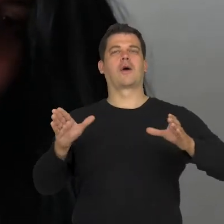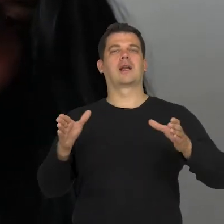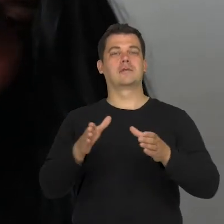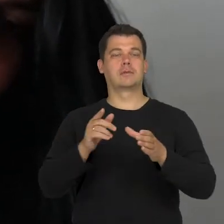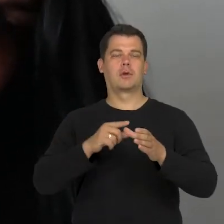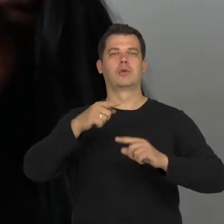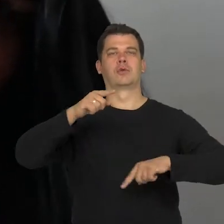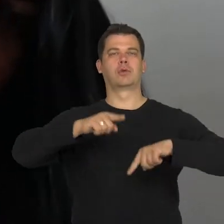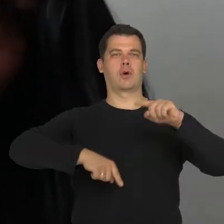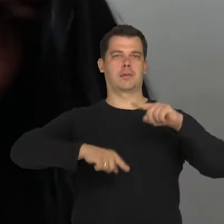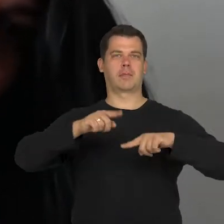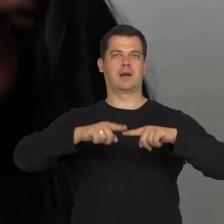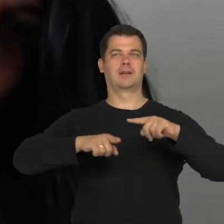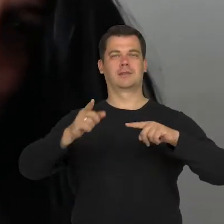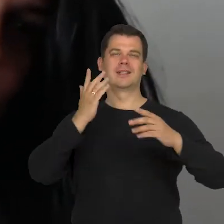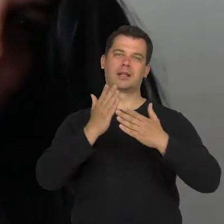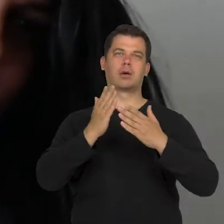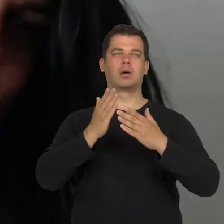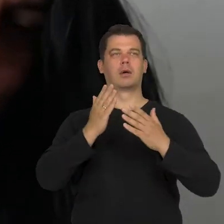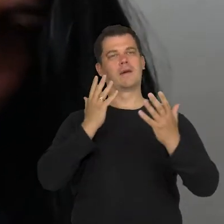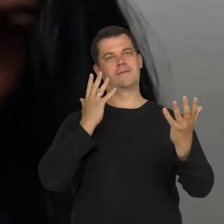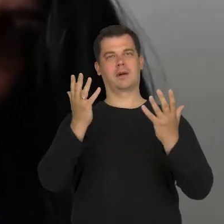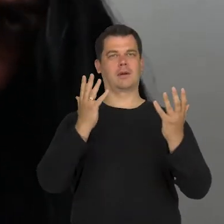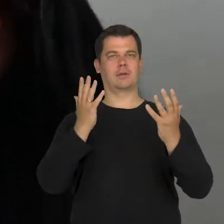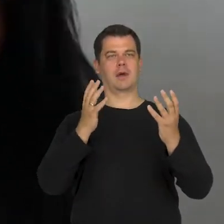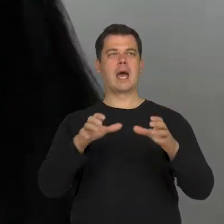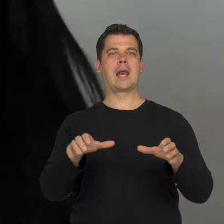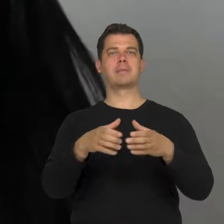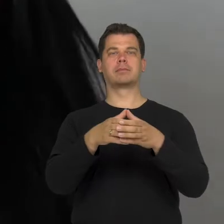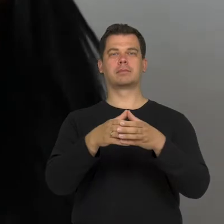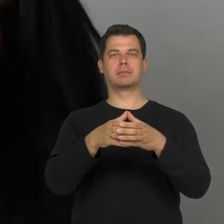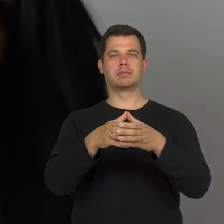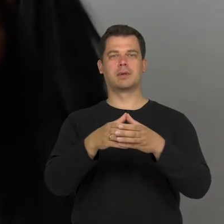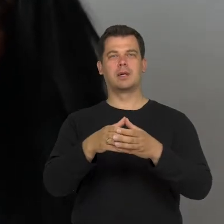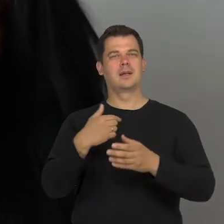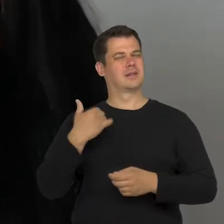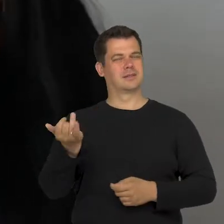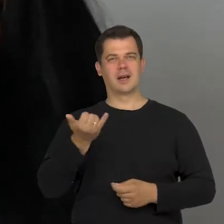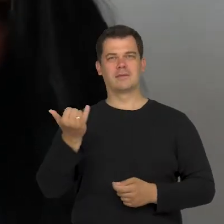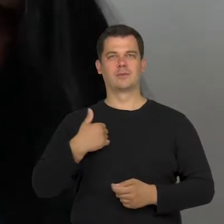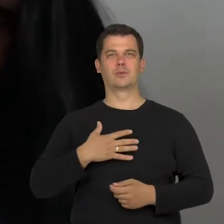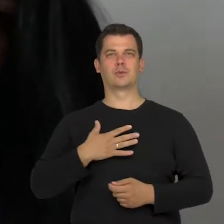In reality, this representation is an illusionary one just like me when I feel that tension